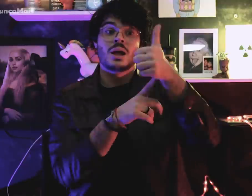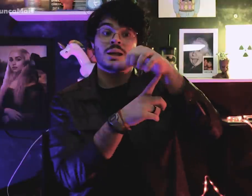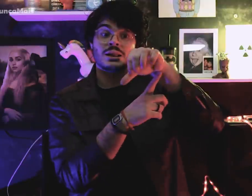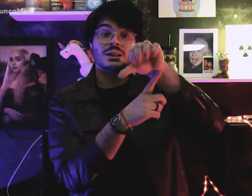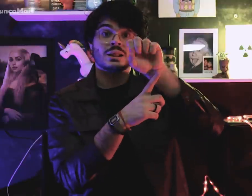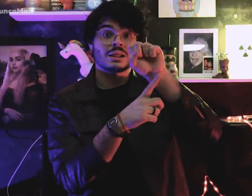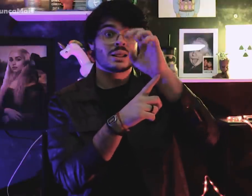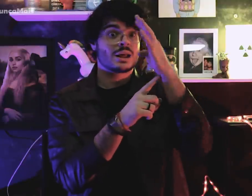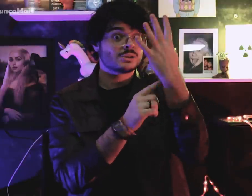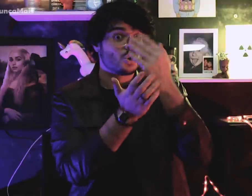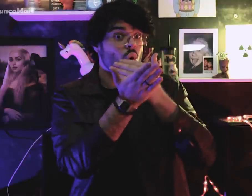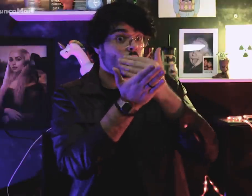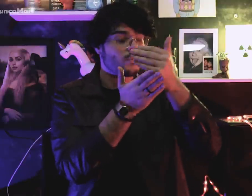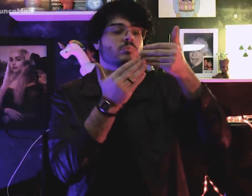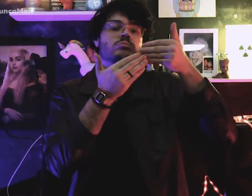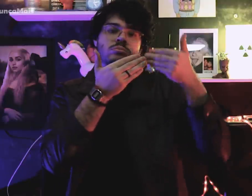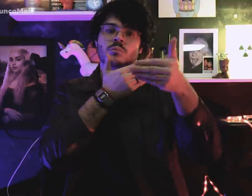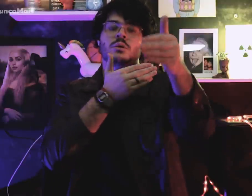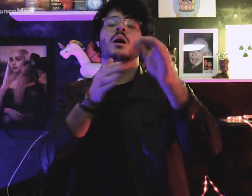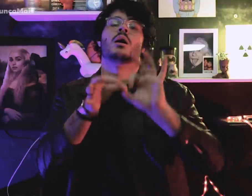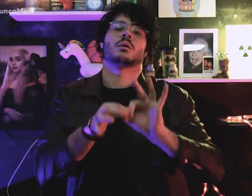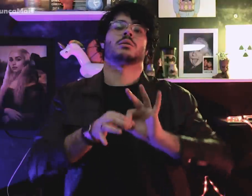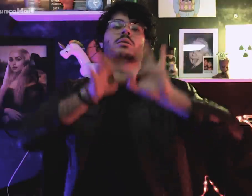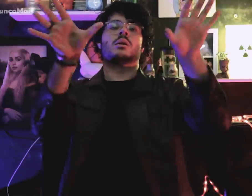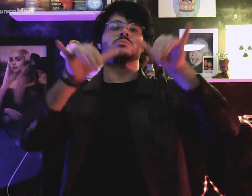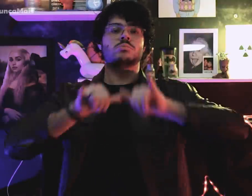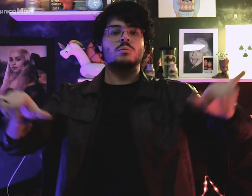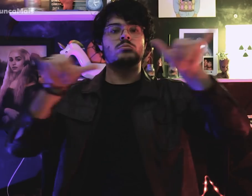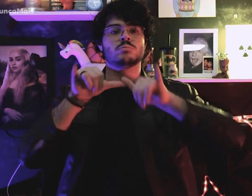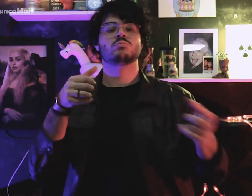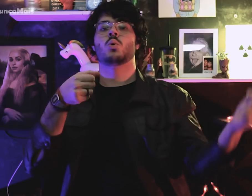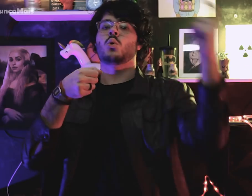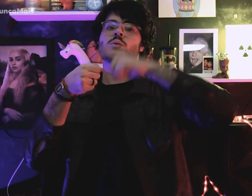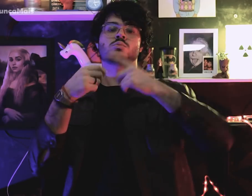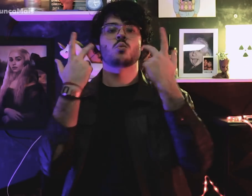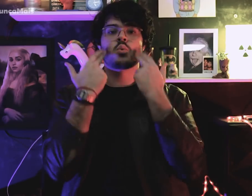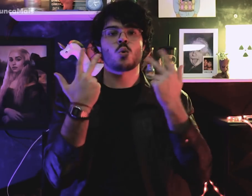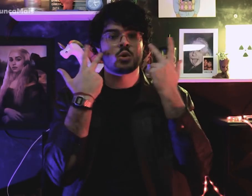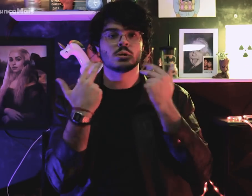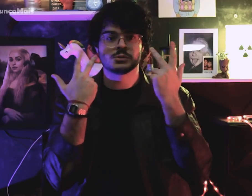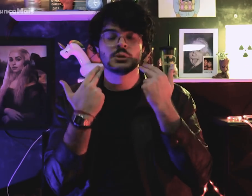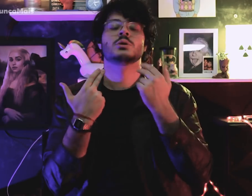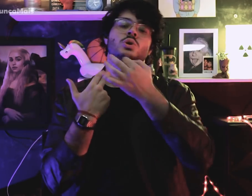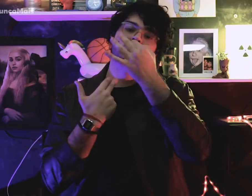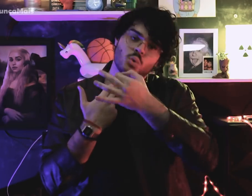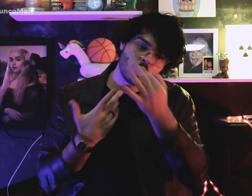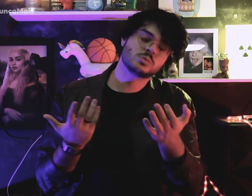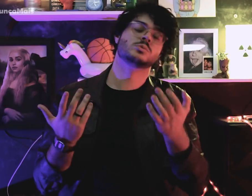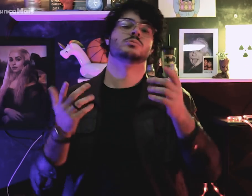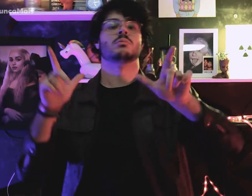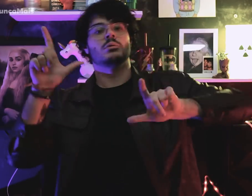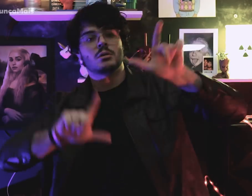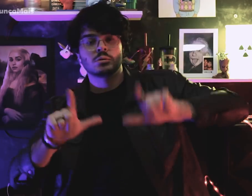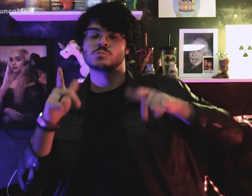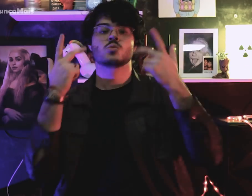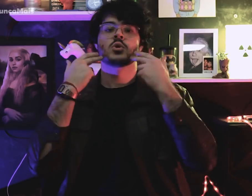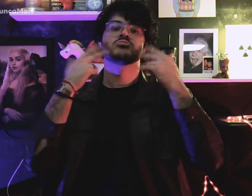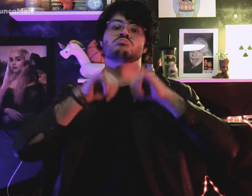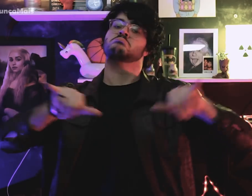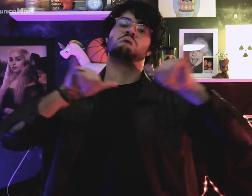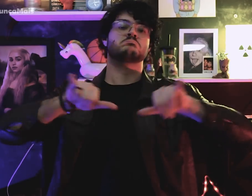Só a partir de 1984, a propaganda eleitoral voltou a ser liberada na TV e no rádio.